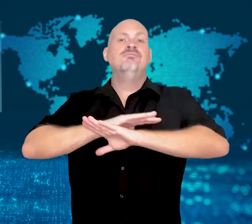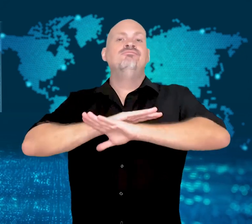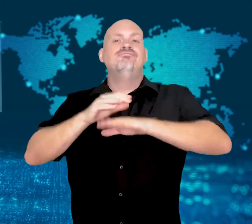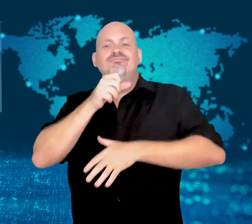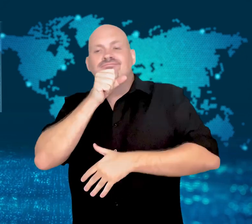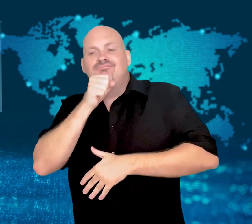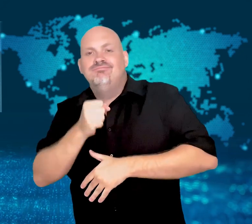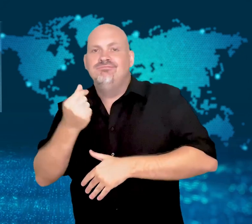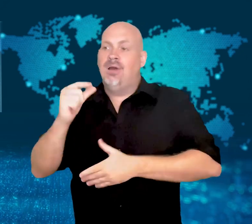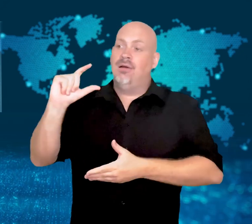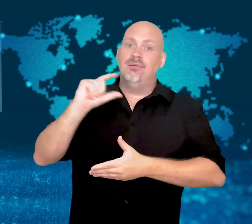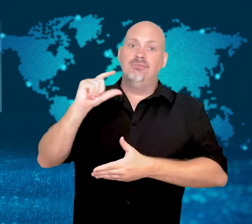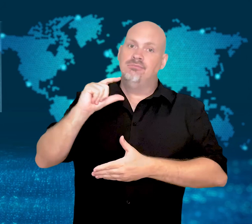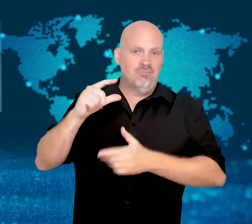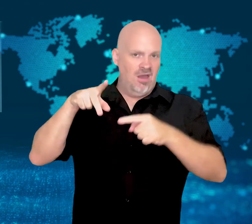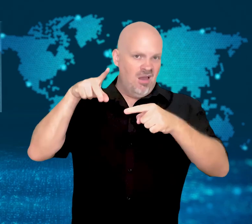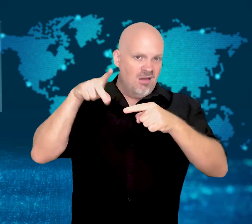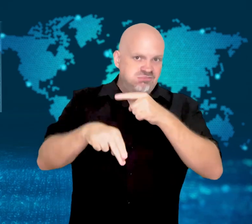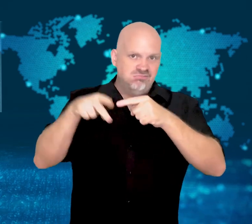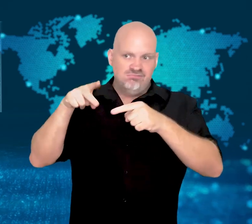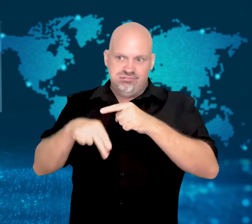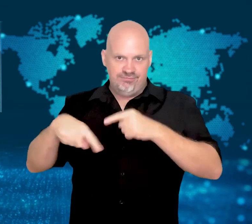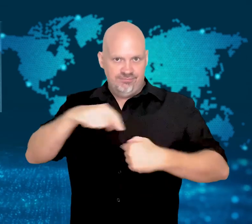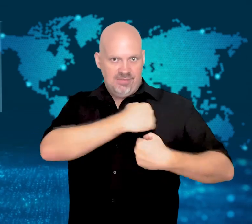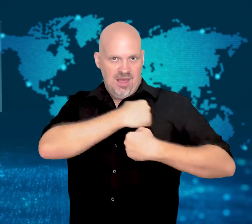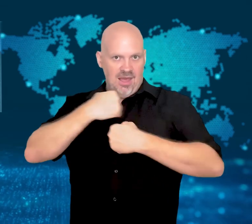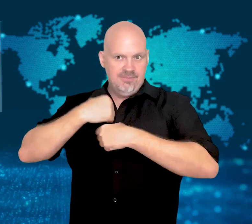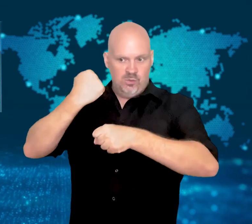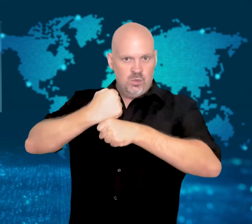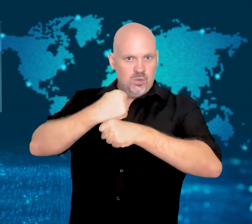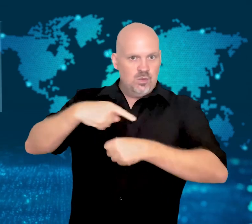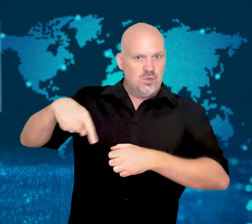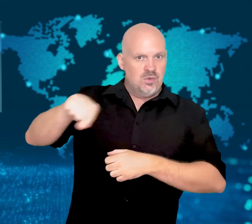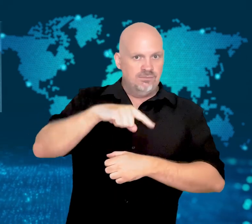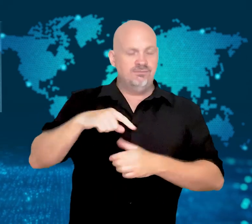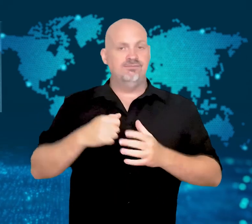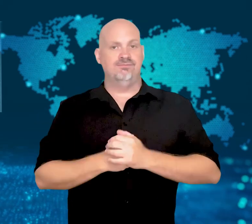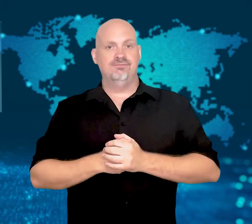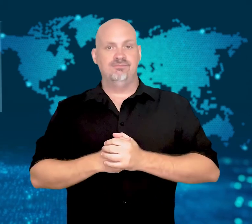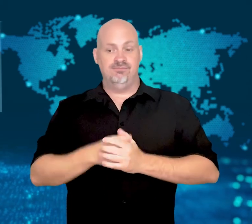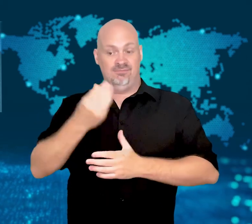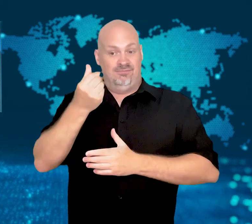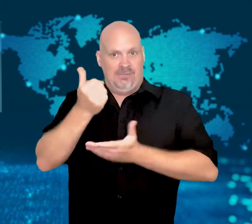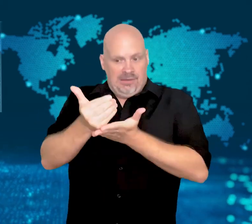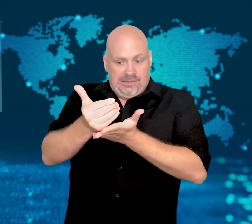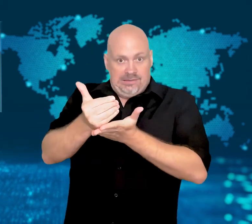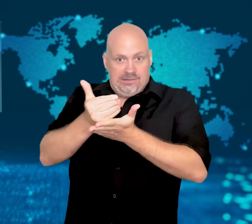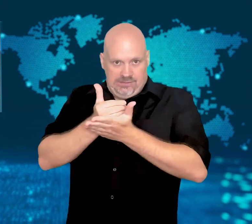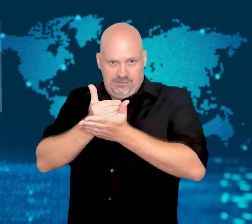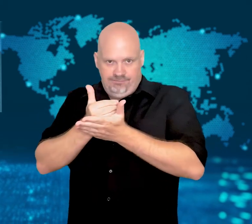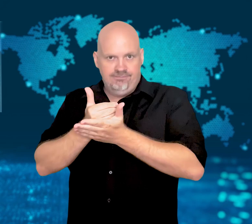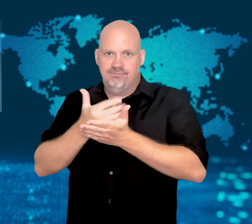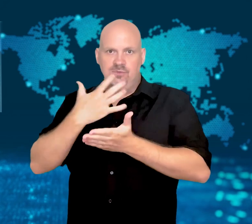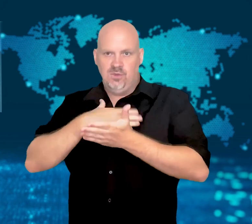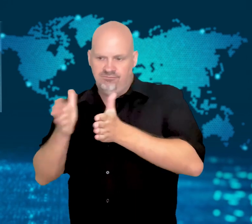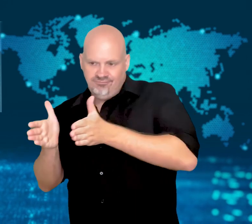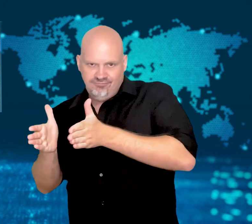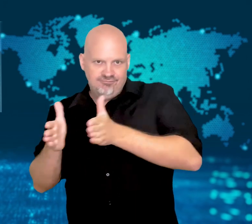The freed-up funds will be used to modernize its forces.